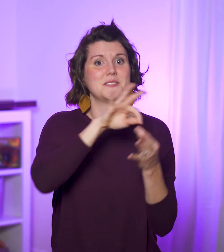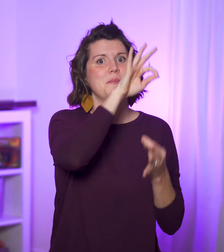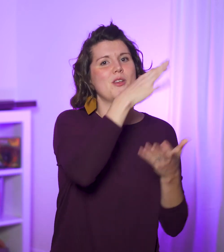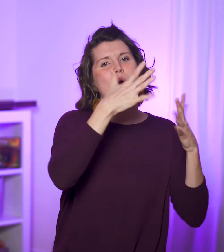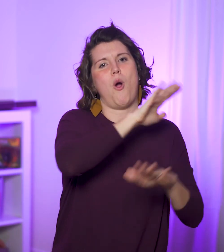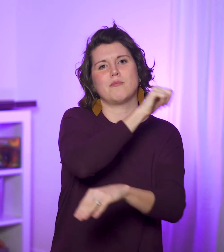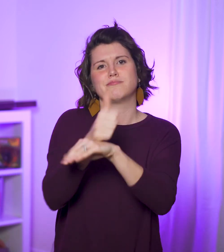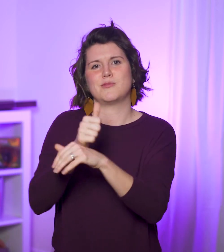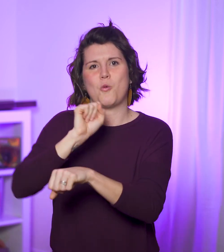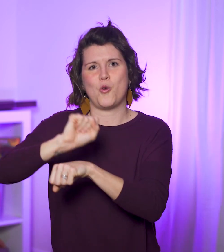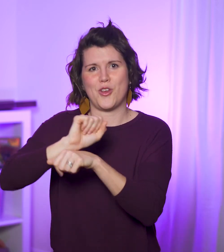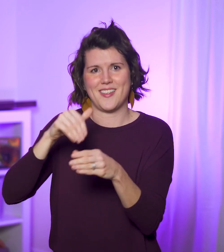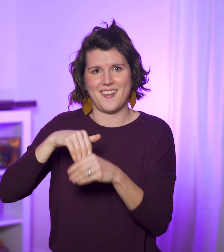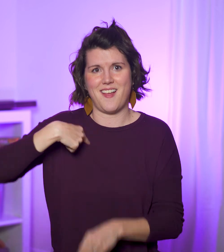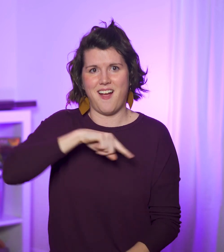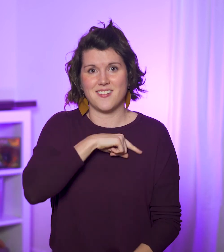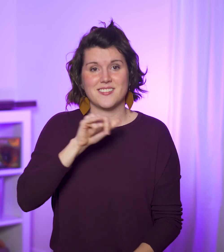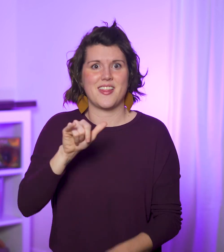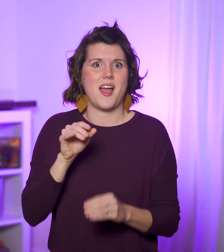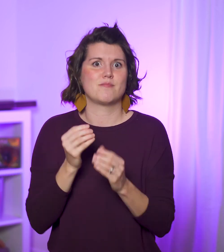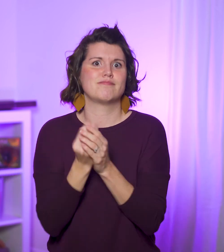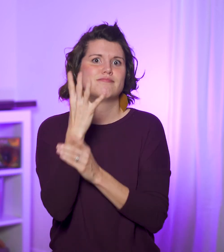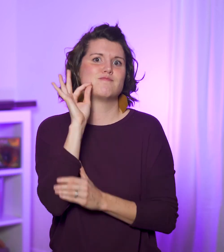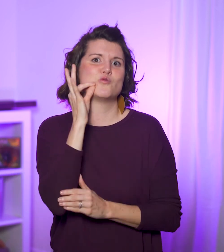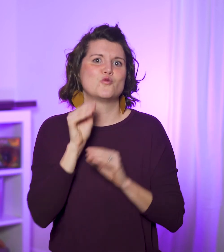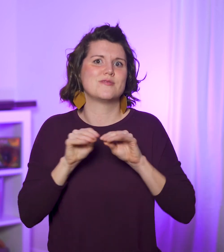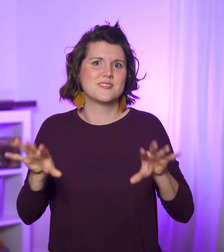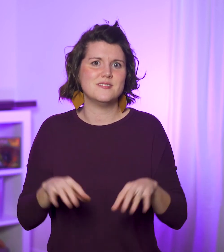the Spirit started working in us, producing Spirit fruit in us.